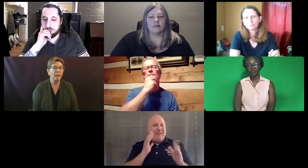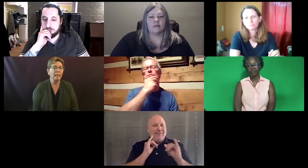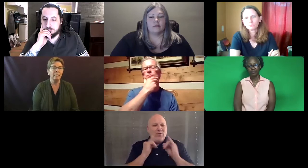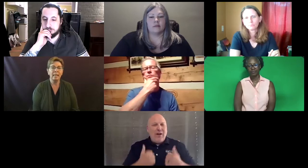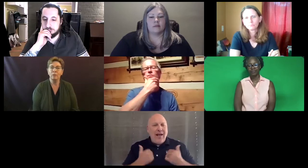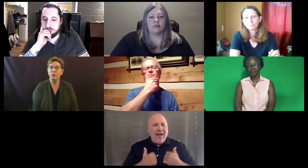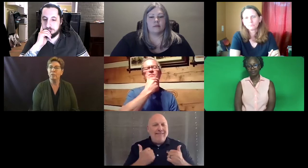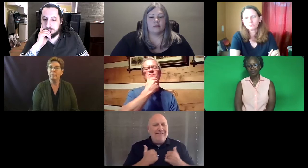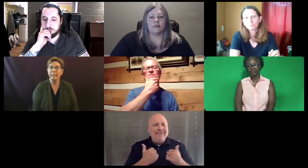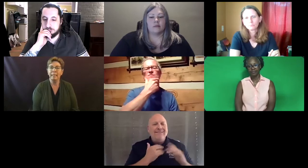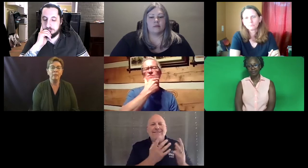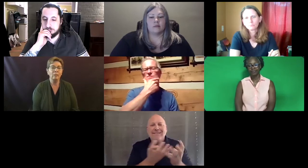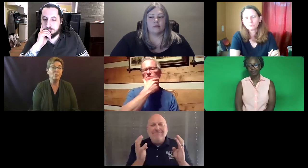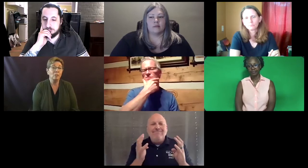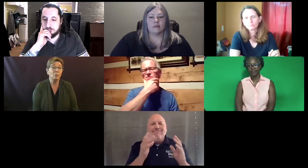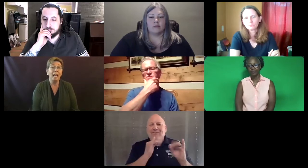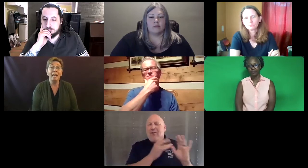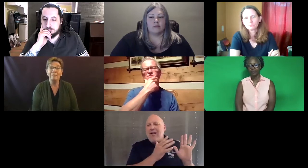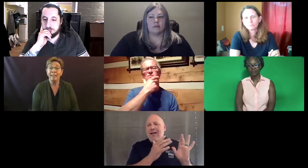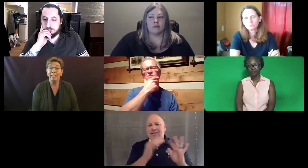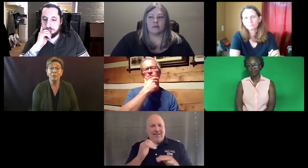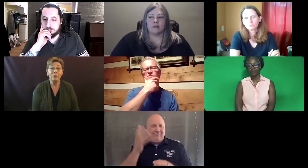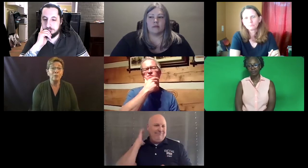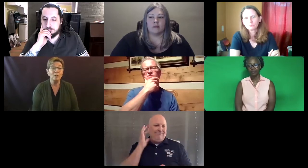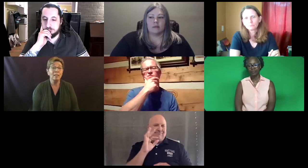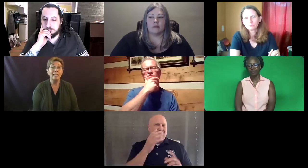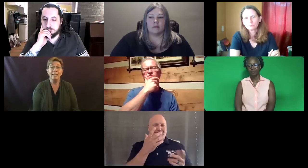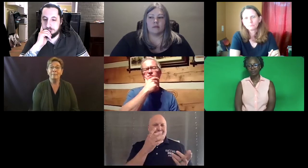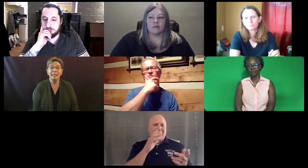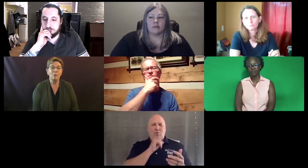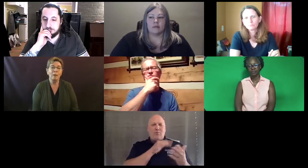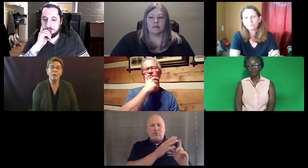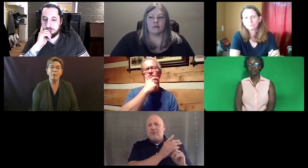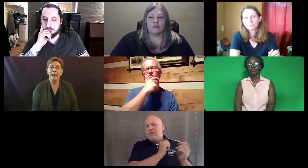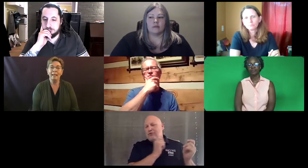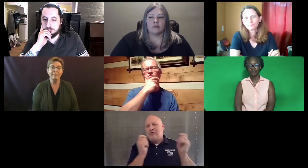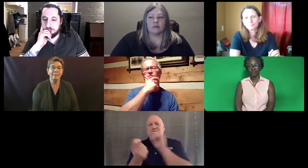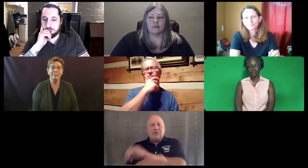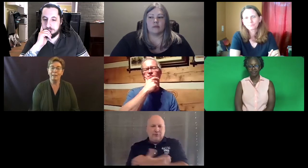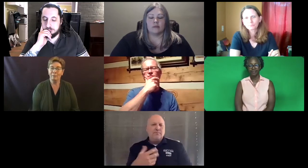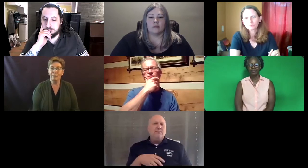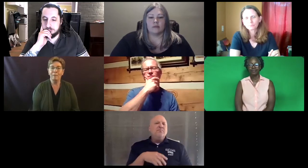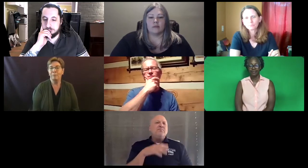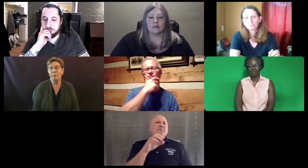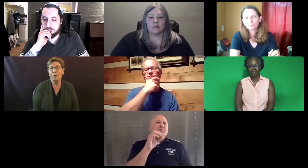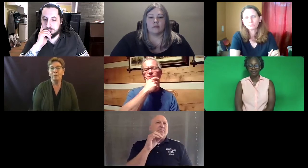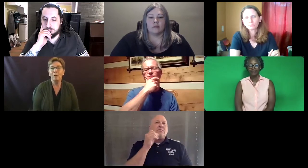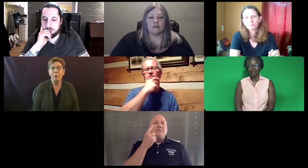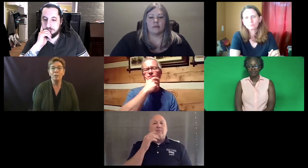And that's how we started from the beginning. We used to do live interviews, and that's going way back to a pretty old approach and